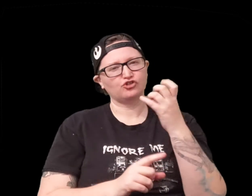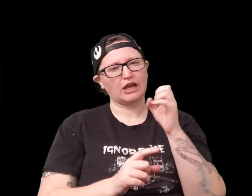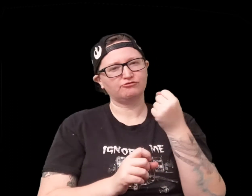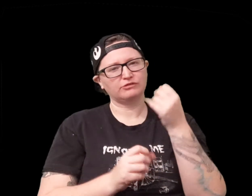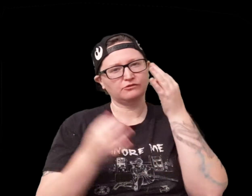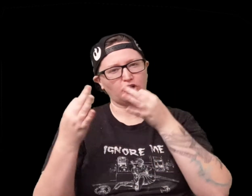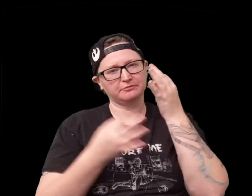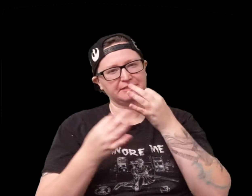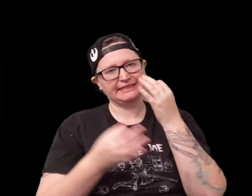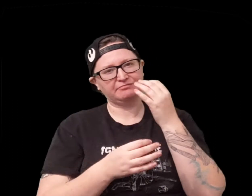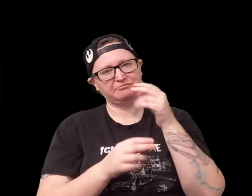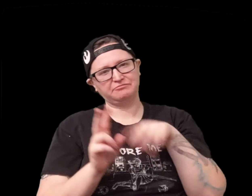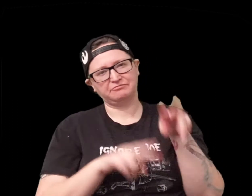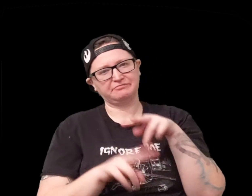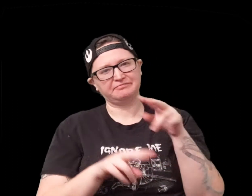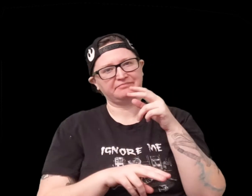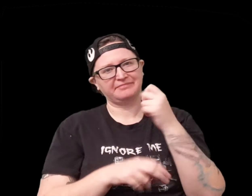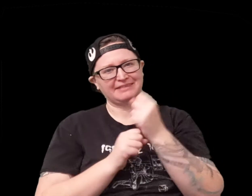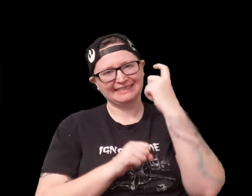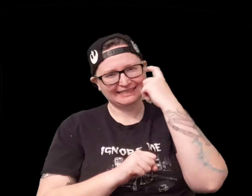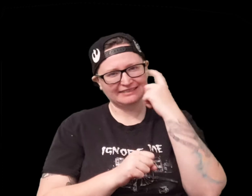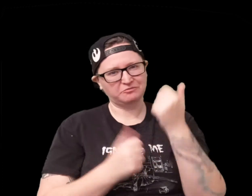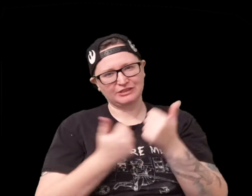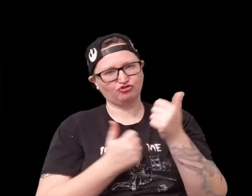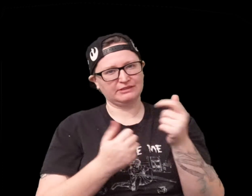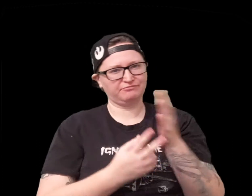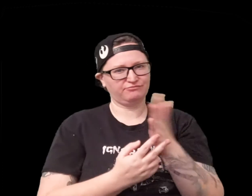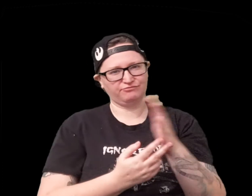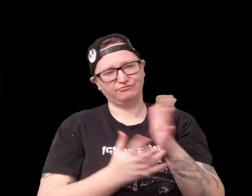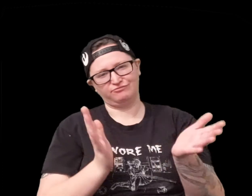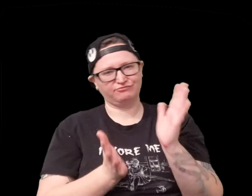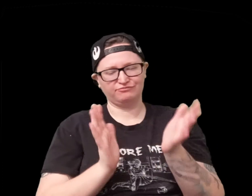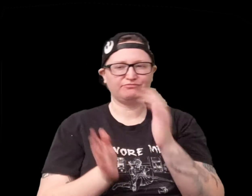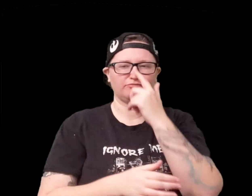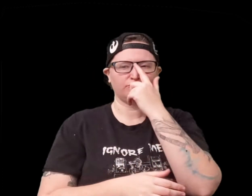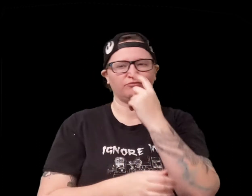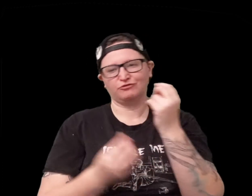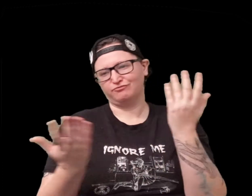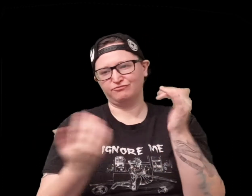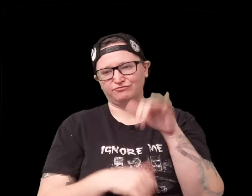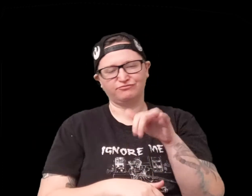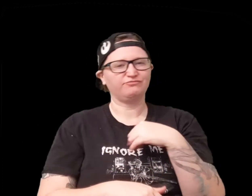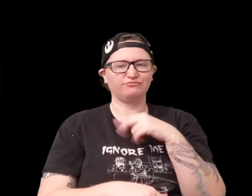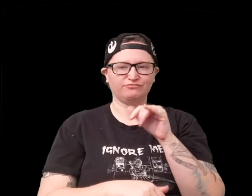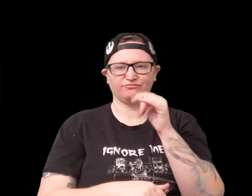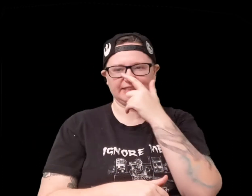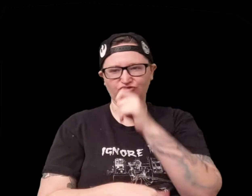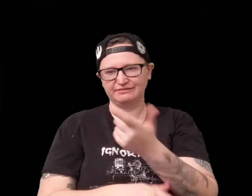guess it's kind of up to the judge to make that decision and you know where that would fit so that